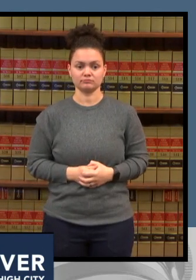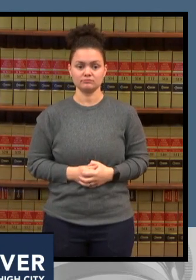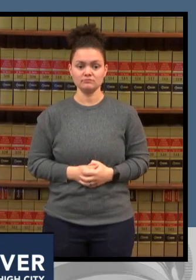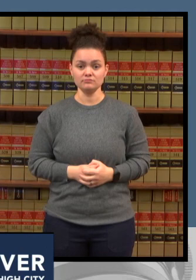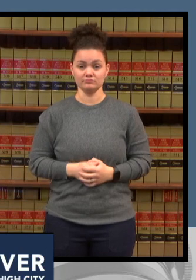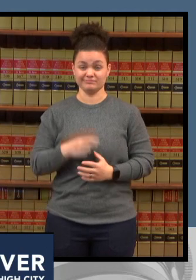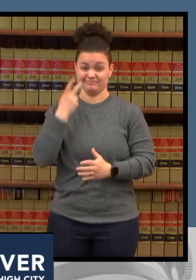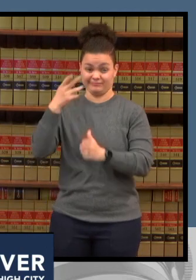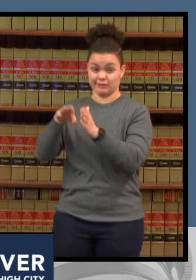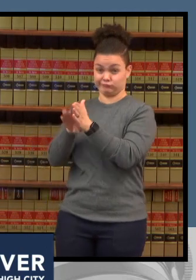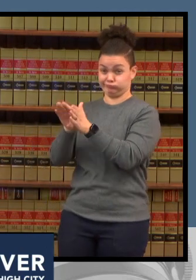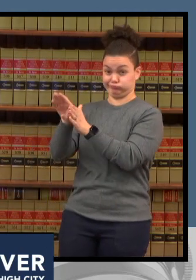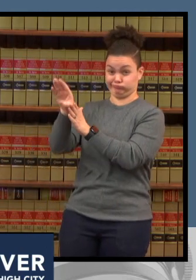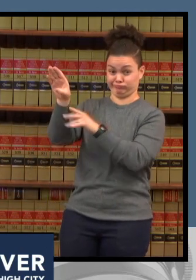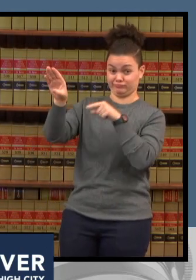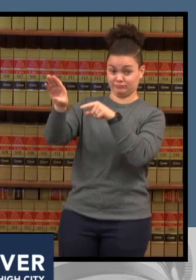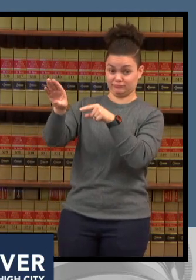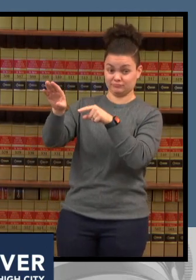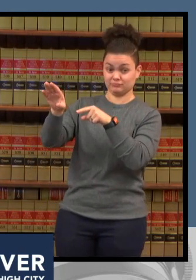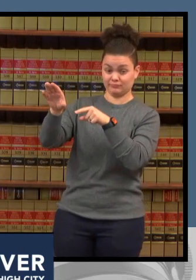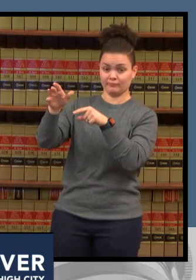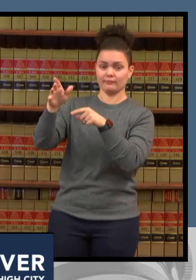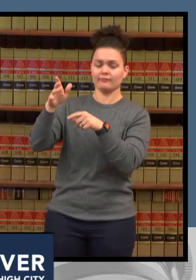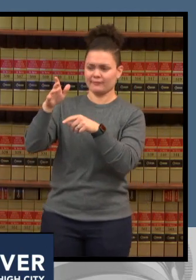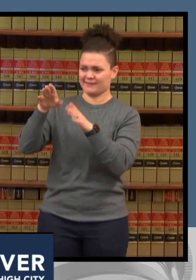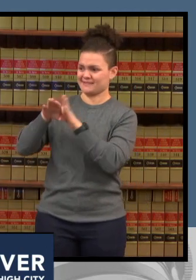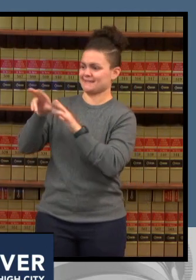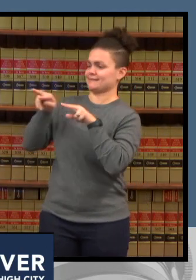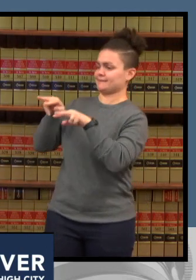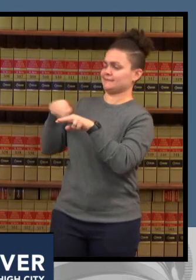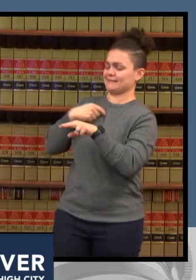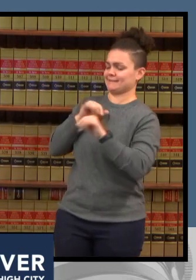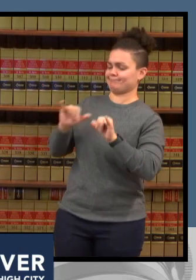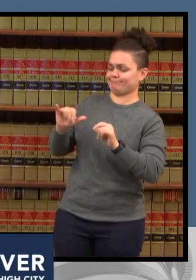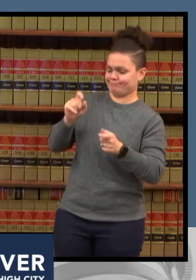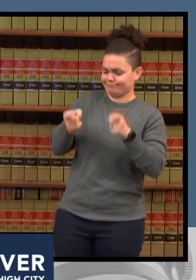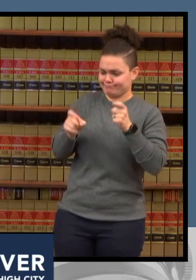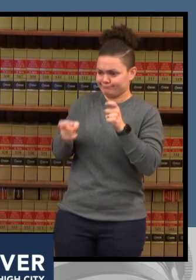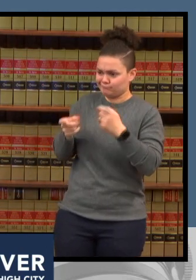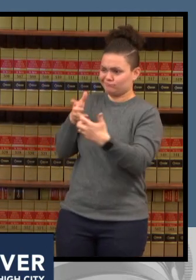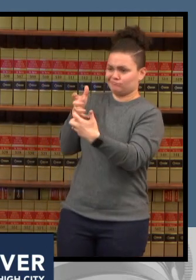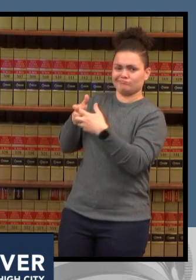it's why we made a decision last week along with our regional partners to extend the max